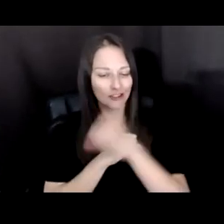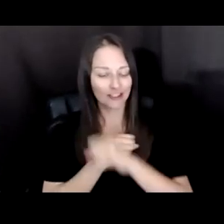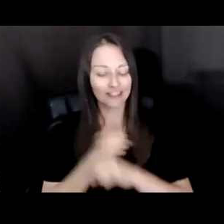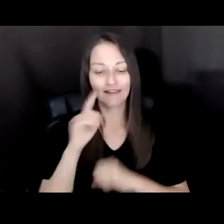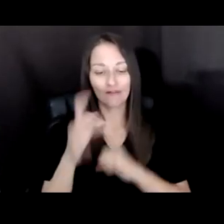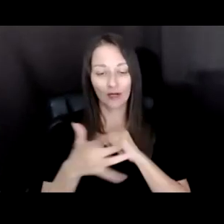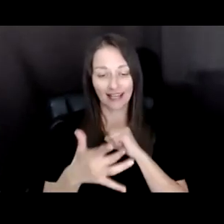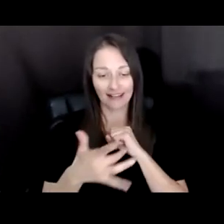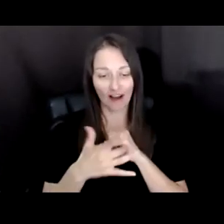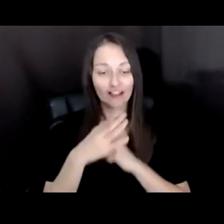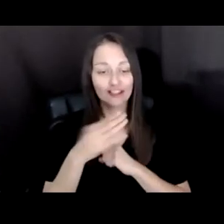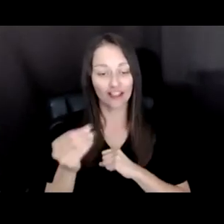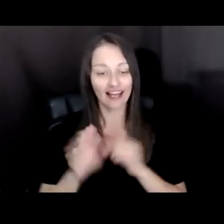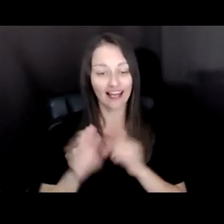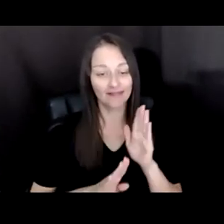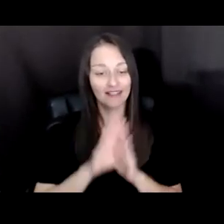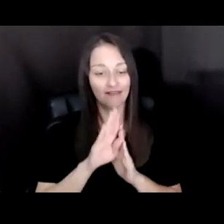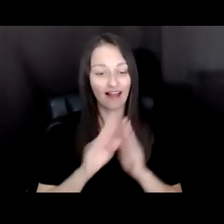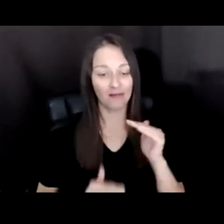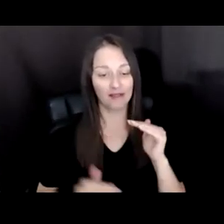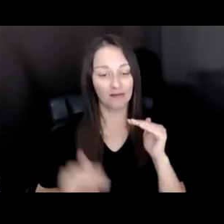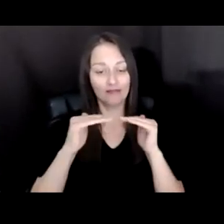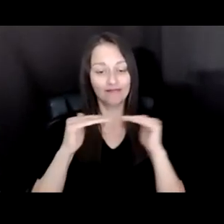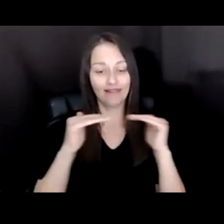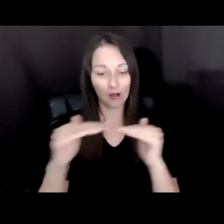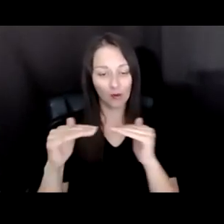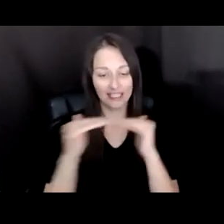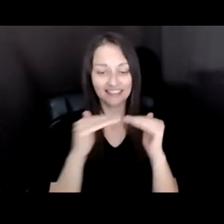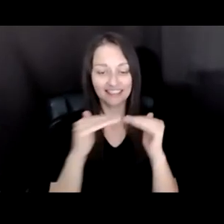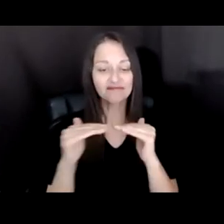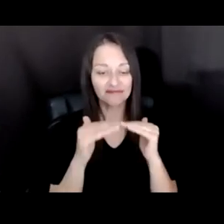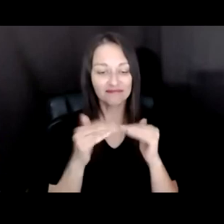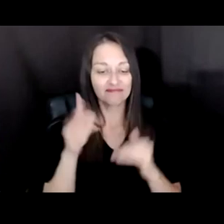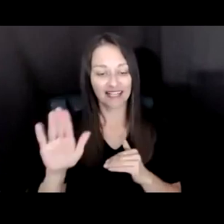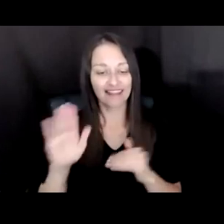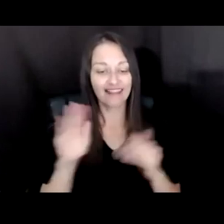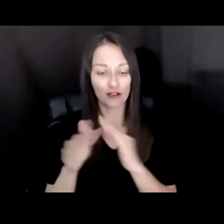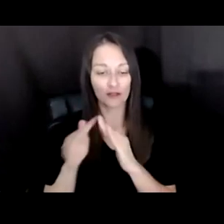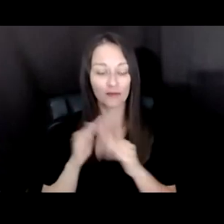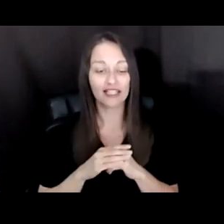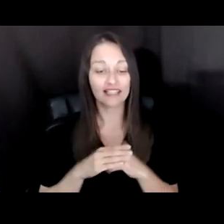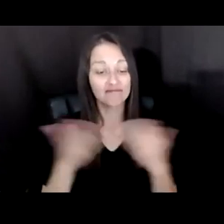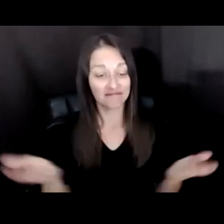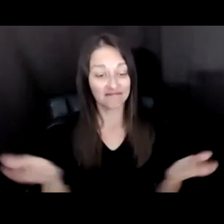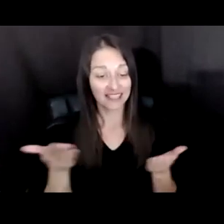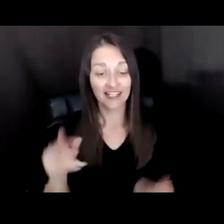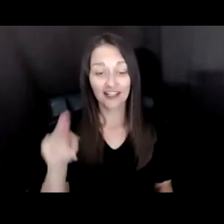FAIRNESS IN THEIR COMMUNITIES. HERE AT THE ARTS ENDOWMENT WE HAVE DEEPENED OUR COMMITMENT TO